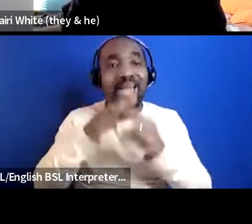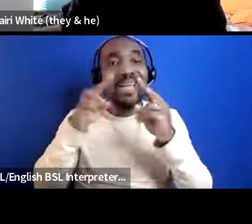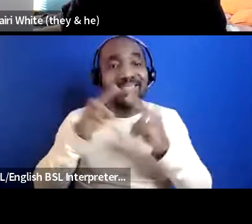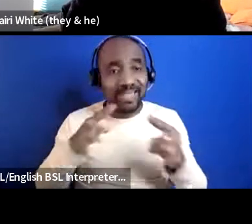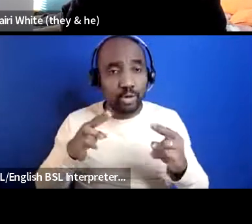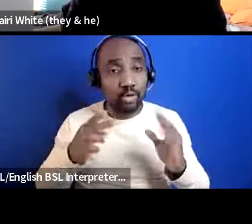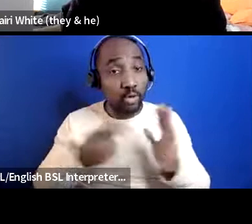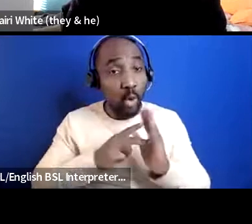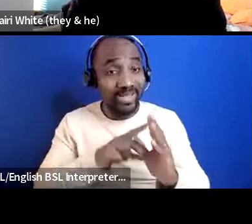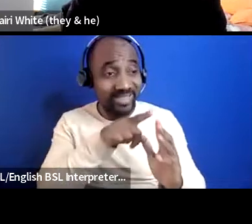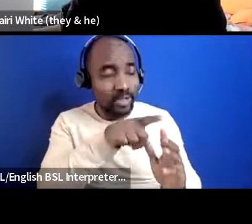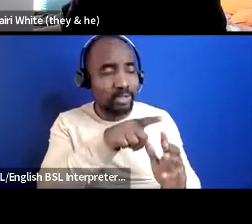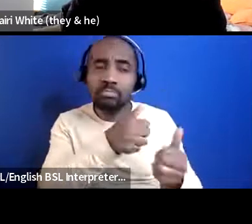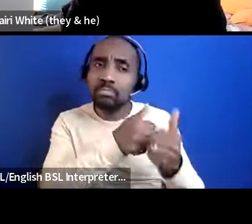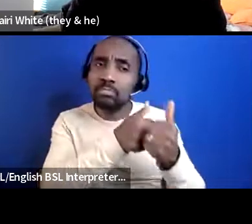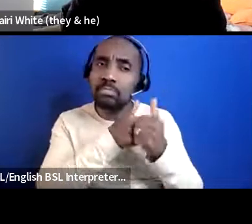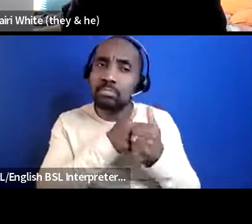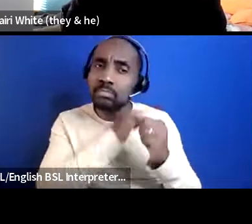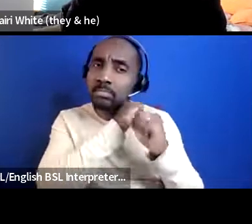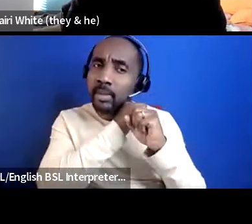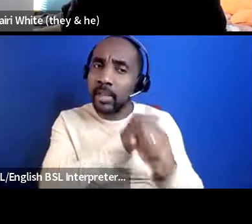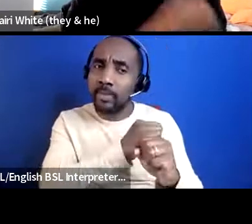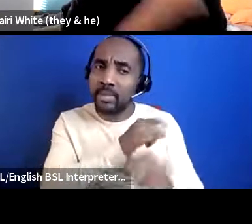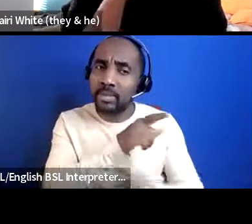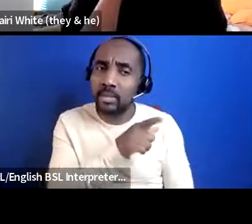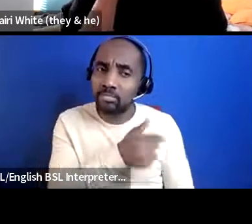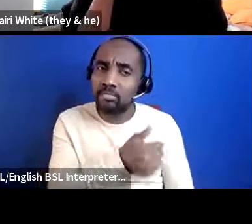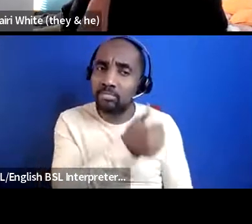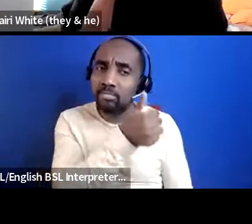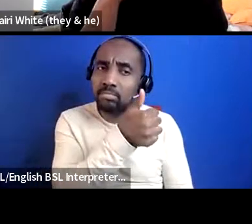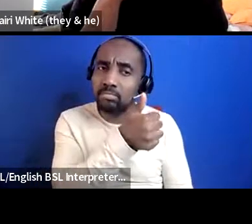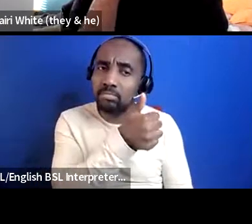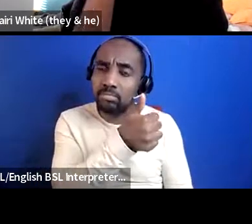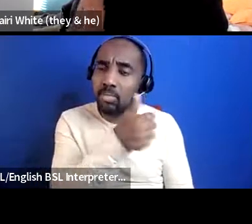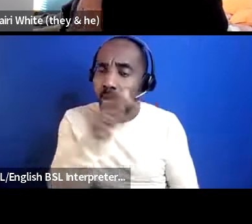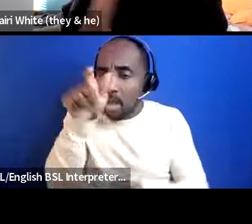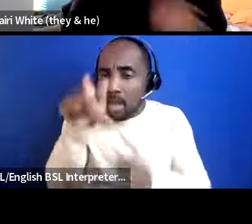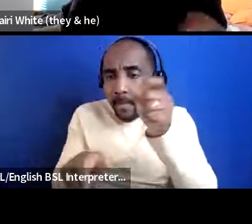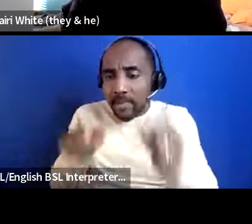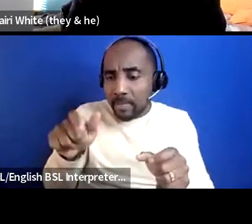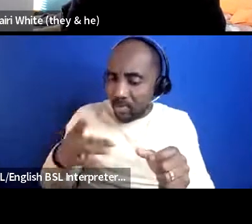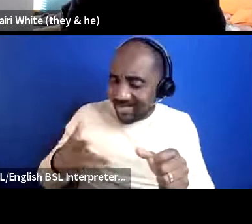to uh thinking about you know people with lived experience what does that look like the importance